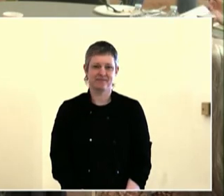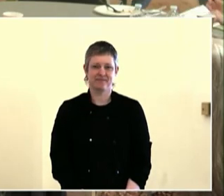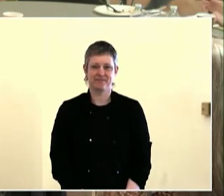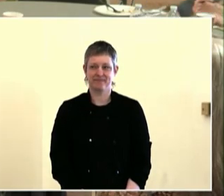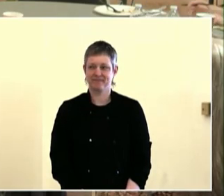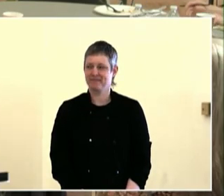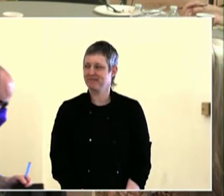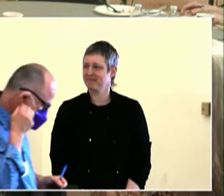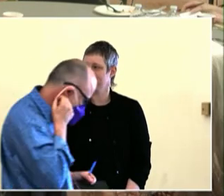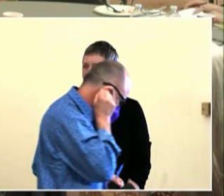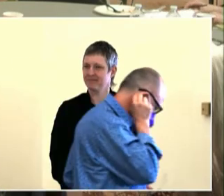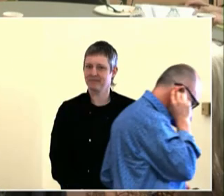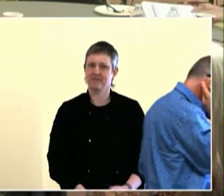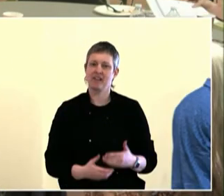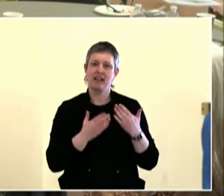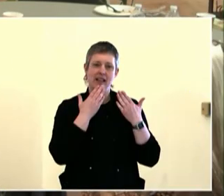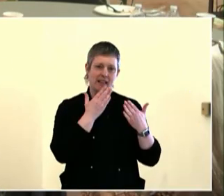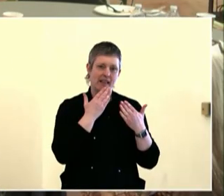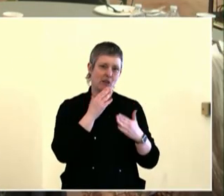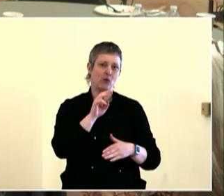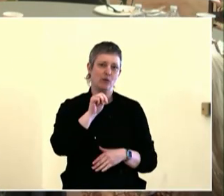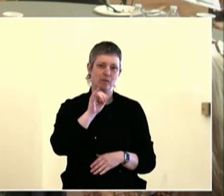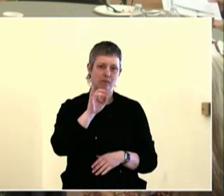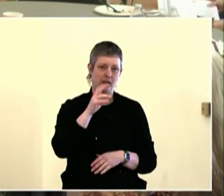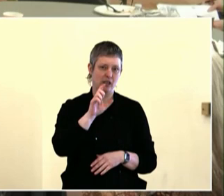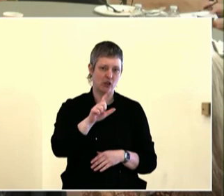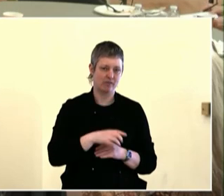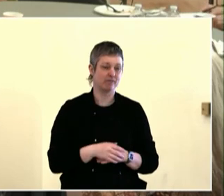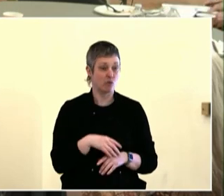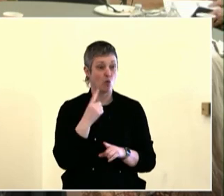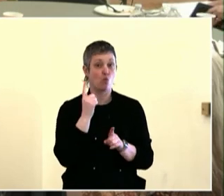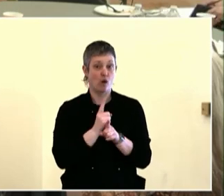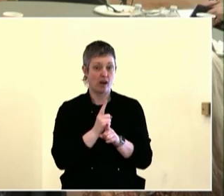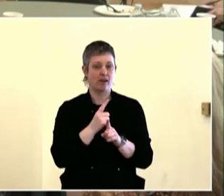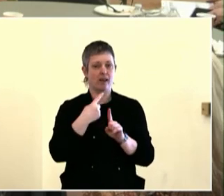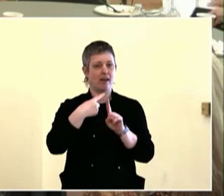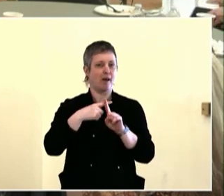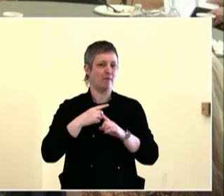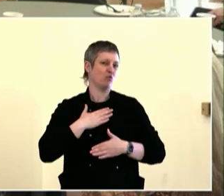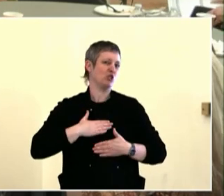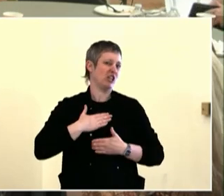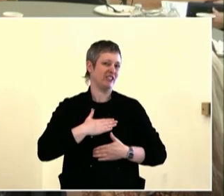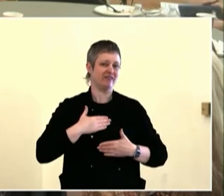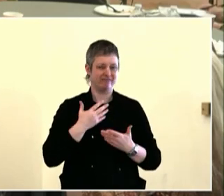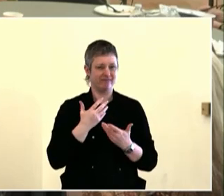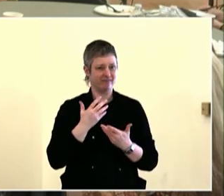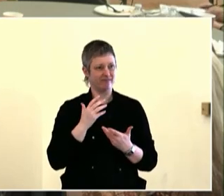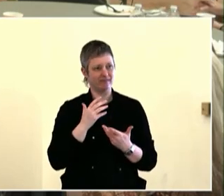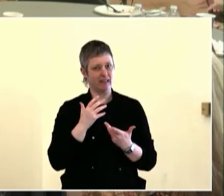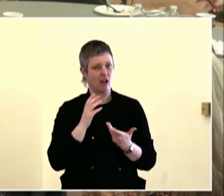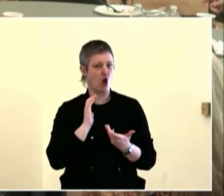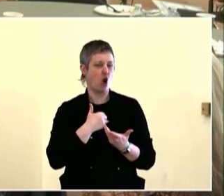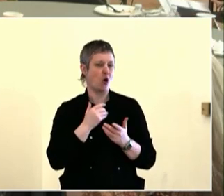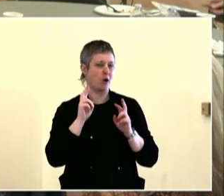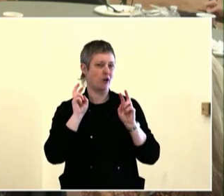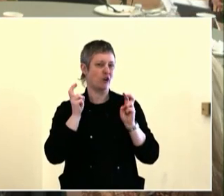And that provides -- and all along the way there's, I hate to use the on-ramp notion with